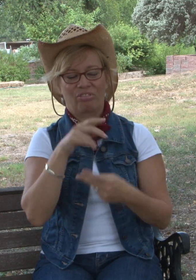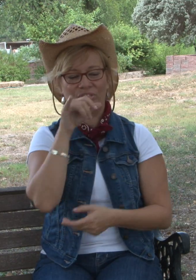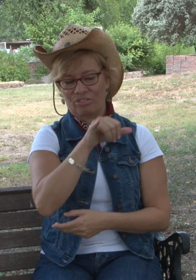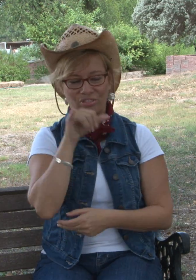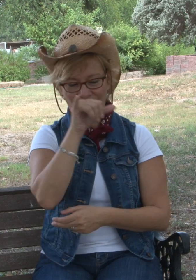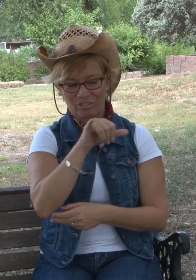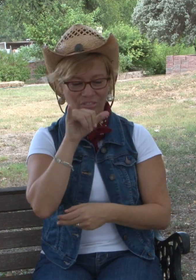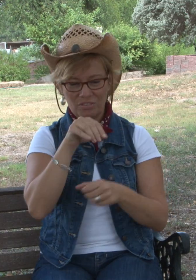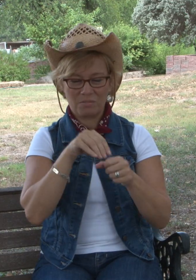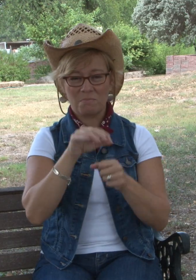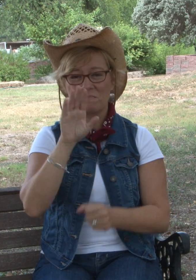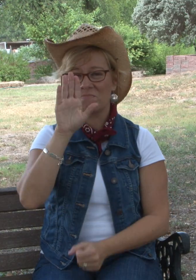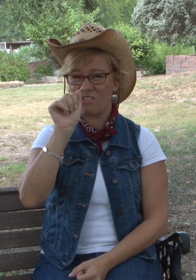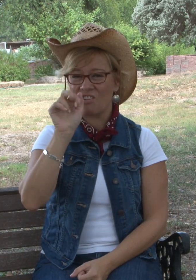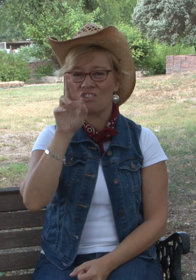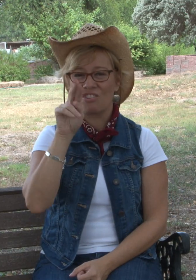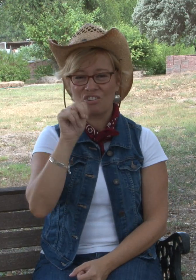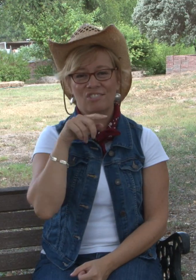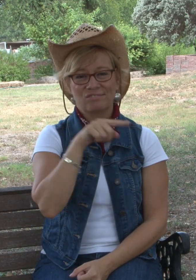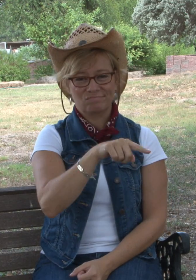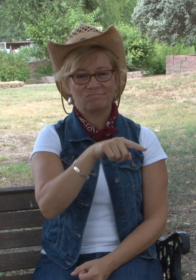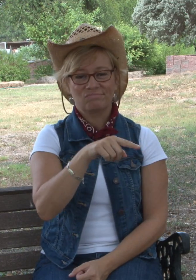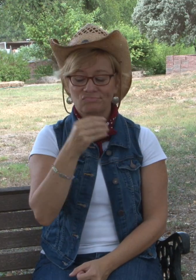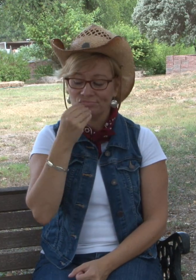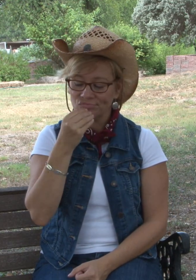Wilbur, he is just staying in the barn. He's staying in the little fenced in area eating and he's a little bit bored and the goose looks